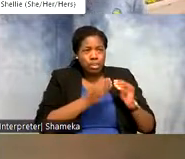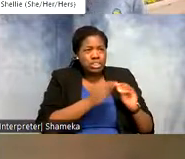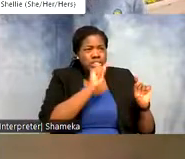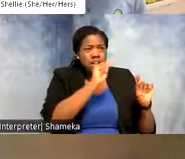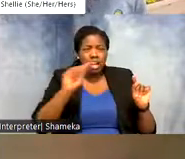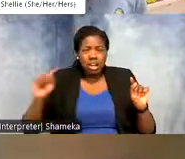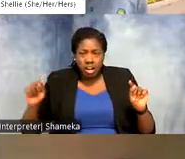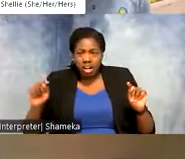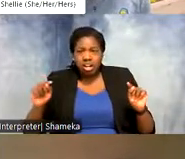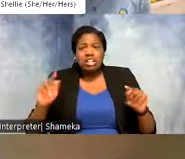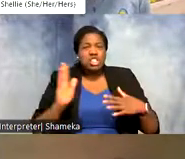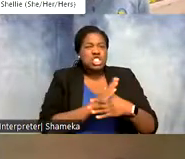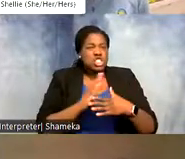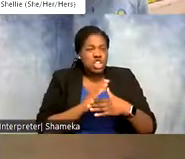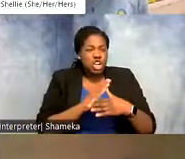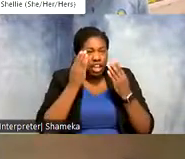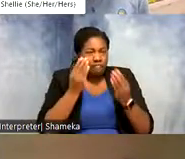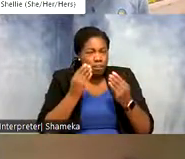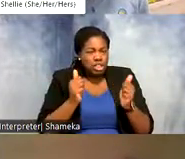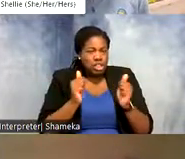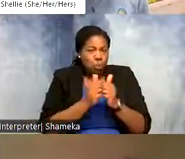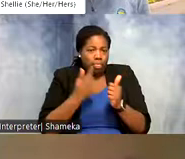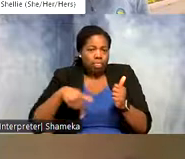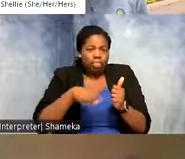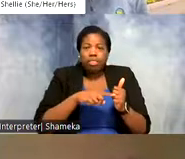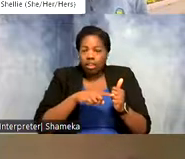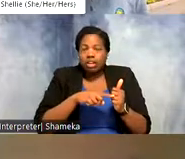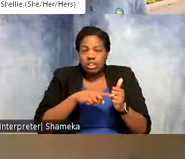have shared their data with the shorebird collective and that's what I'm working to bring together.